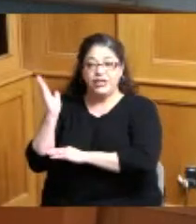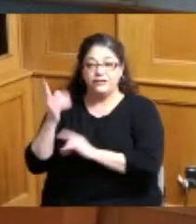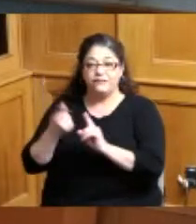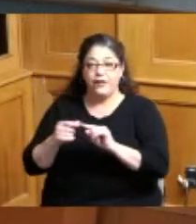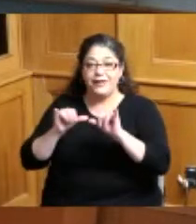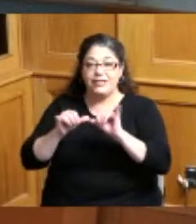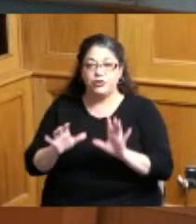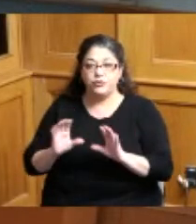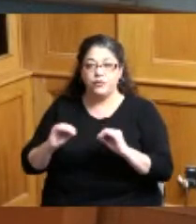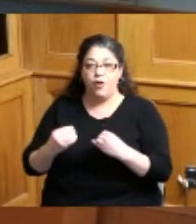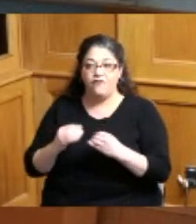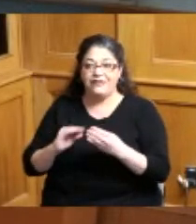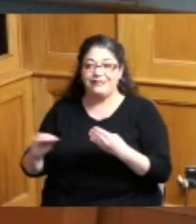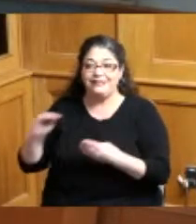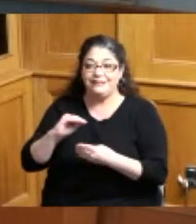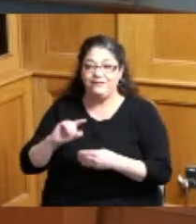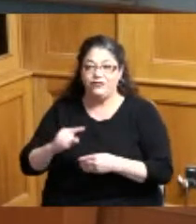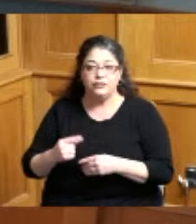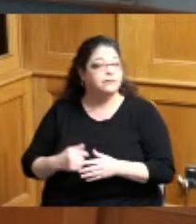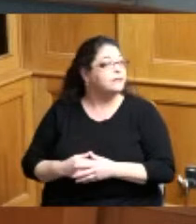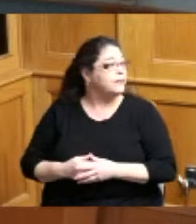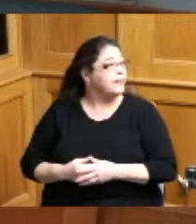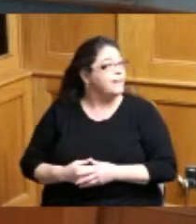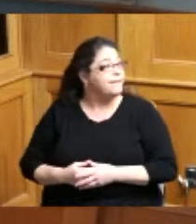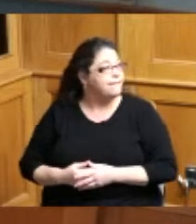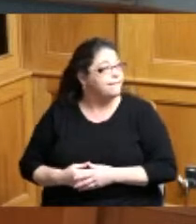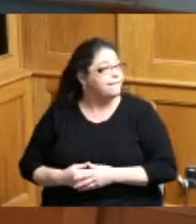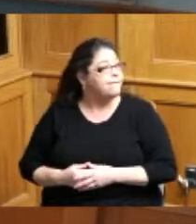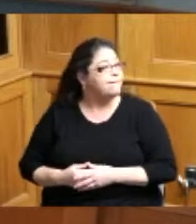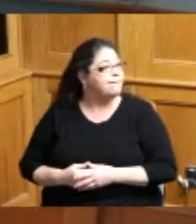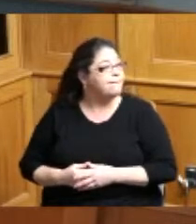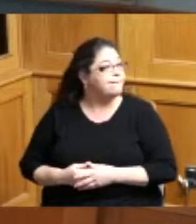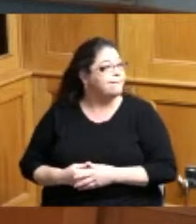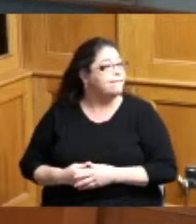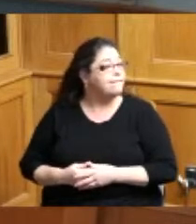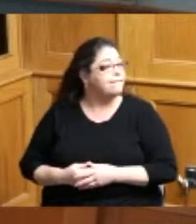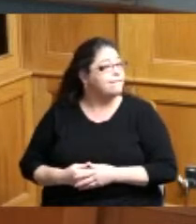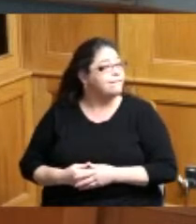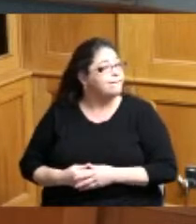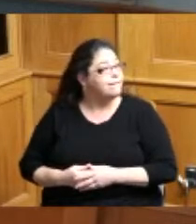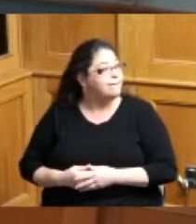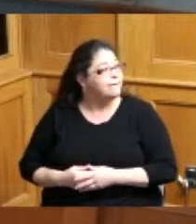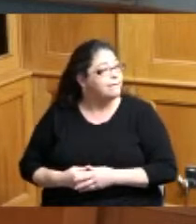okay okay I see he's sitting on the edge of his seat can I make a motion to open up our public